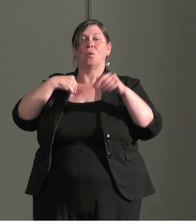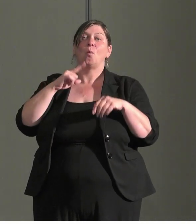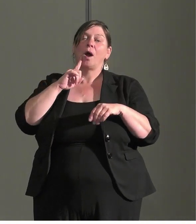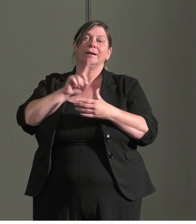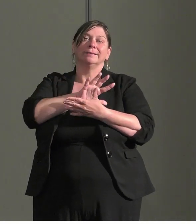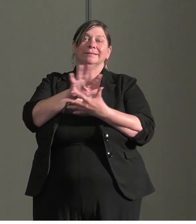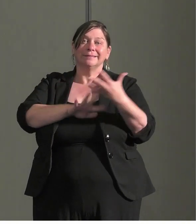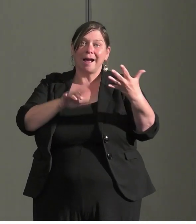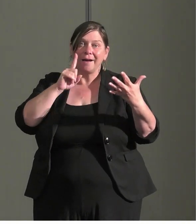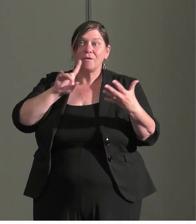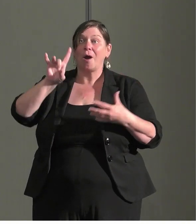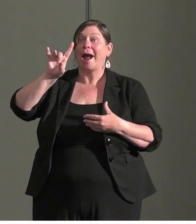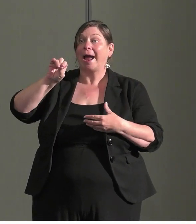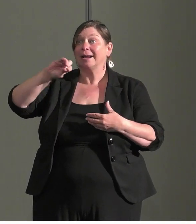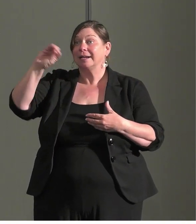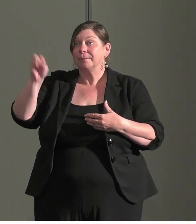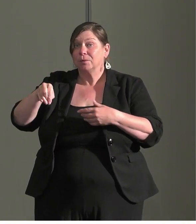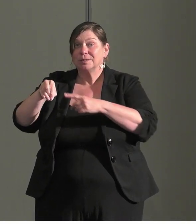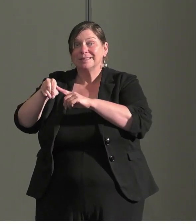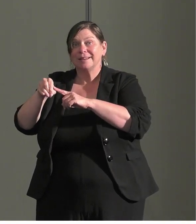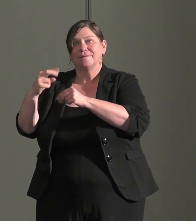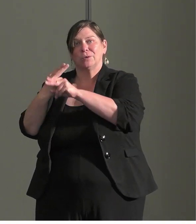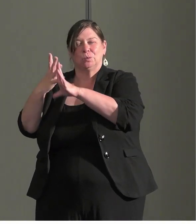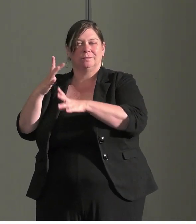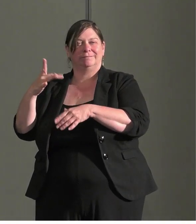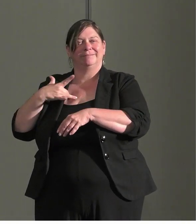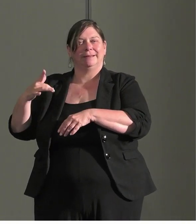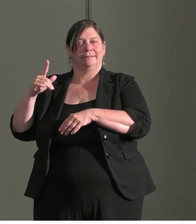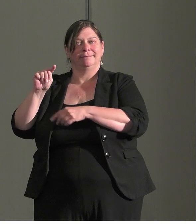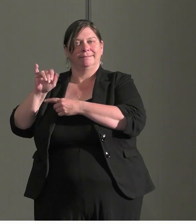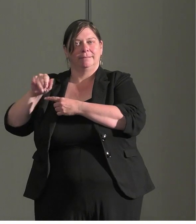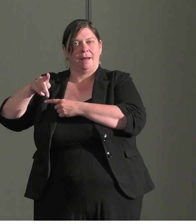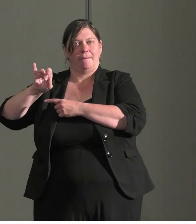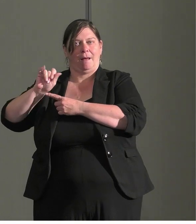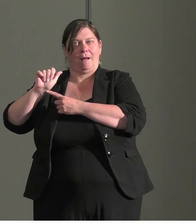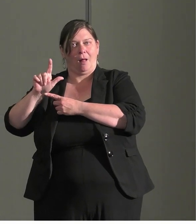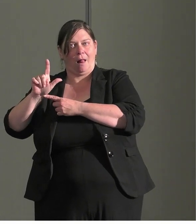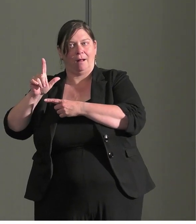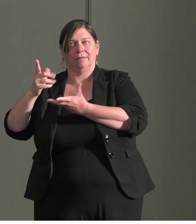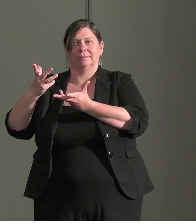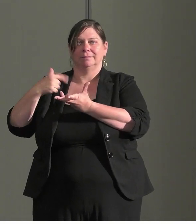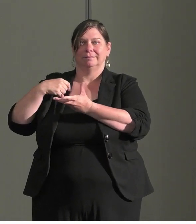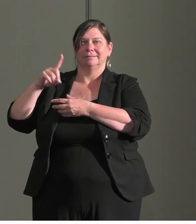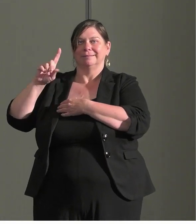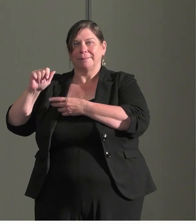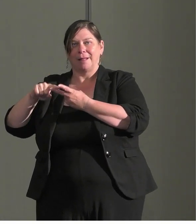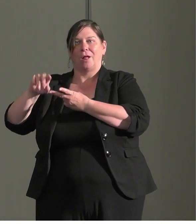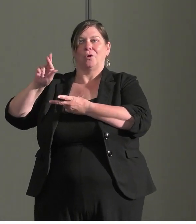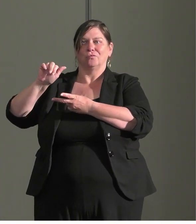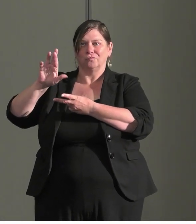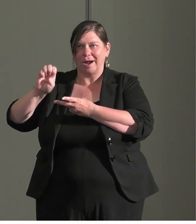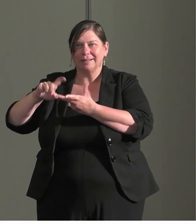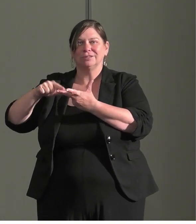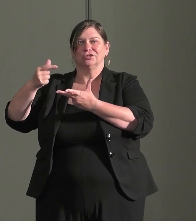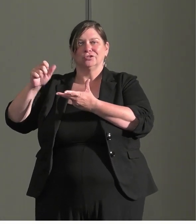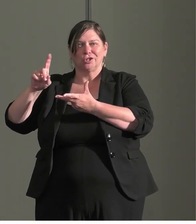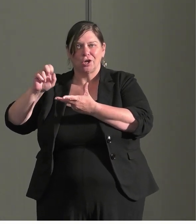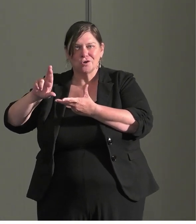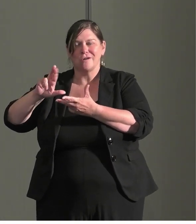of the users that are typical. Whether that is disability or that is race or that is gender. A